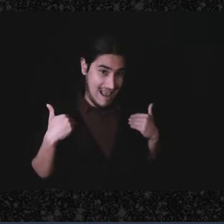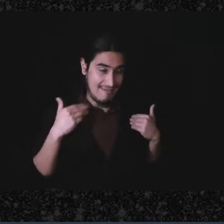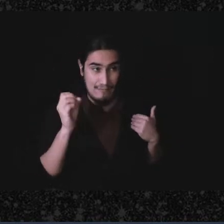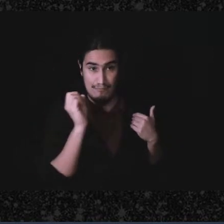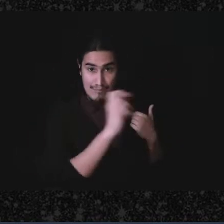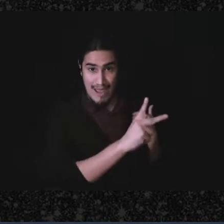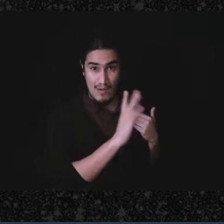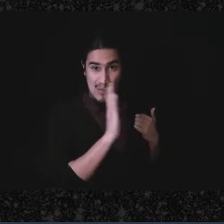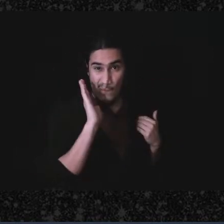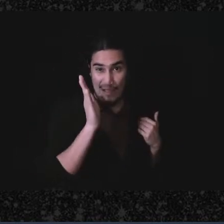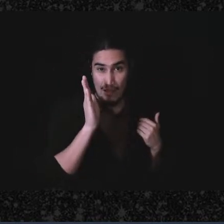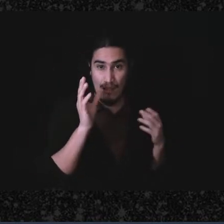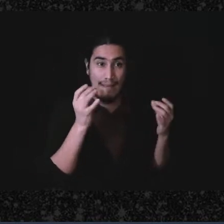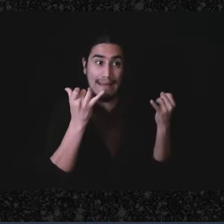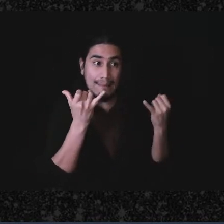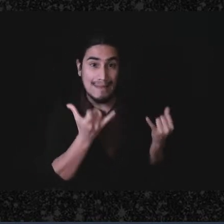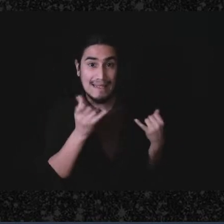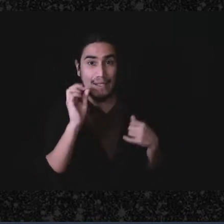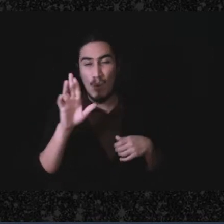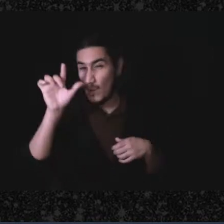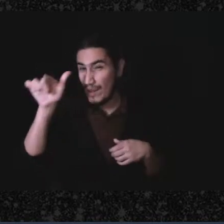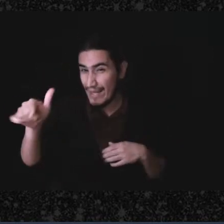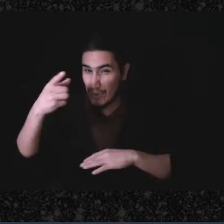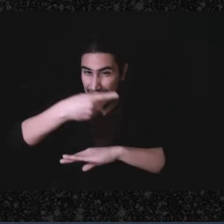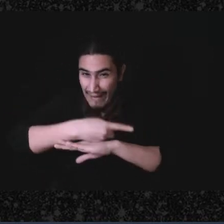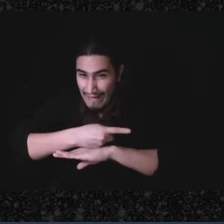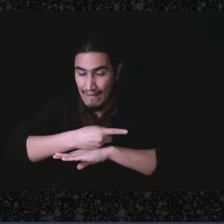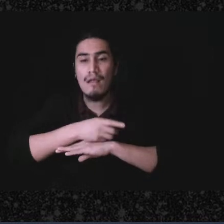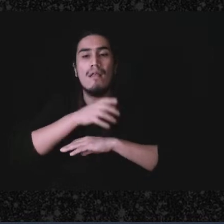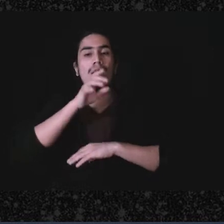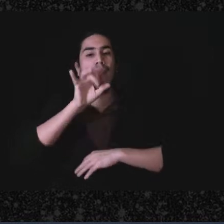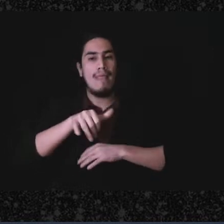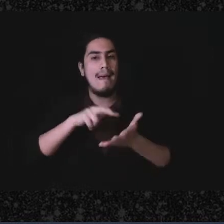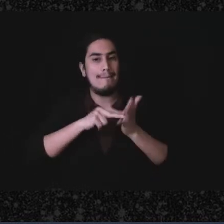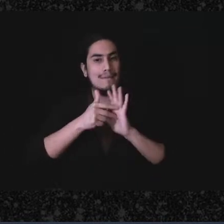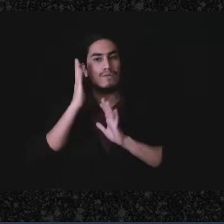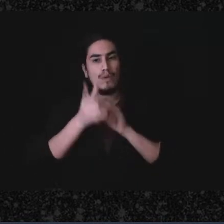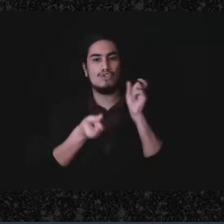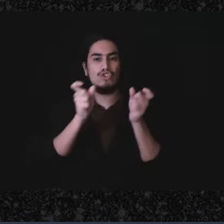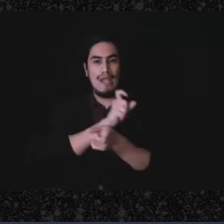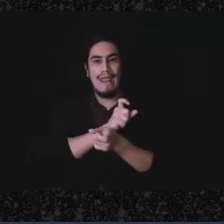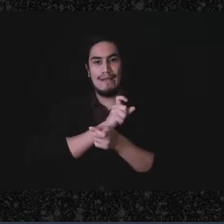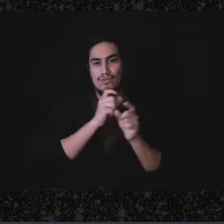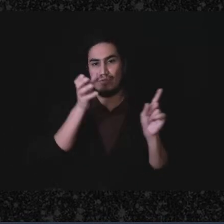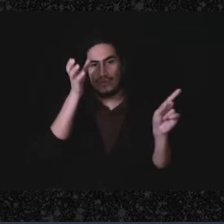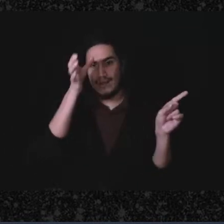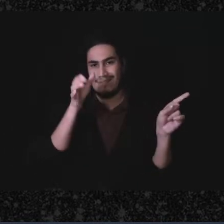either immediately or at a later date that would affect the donor of intent, the